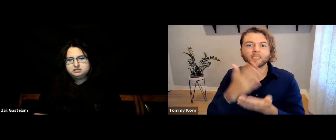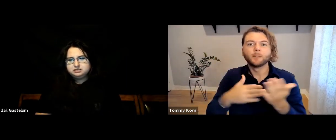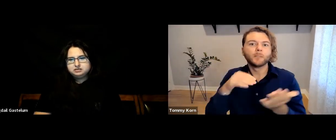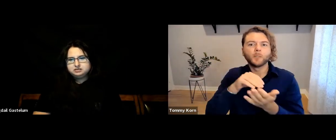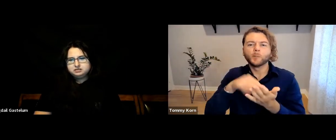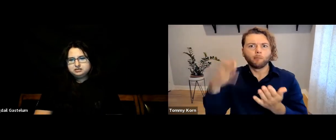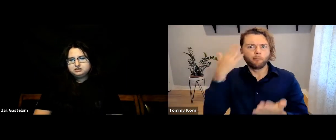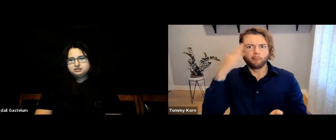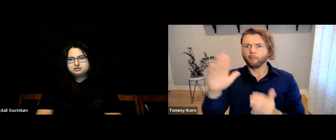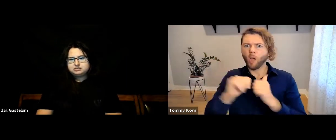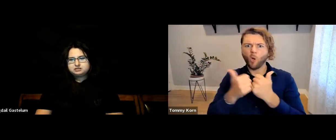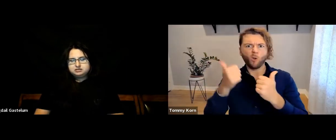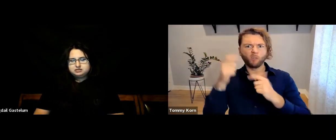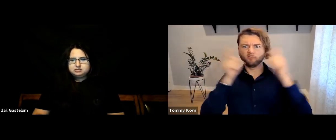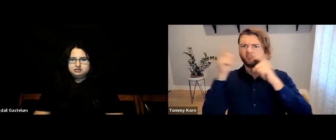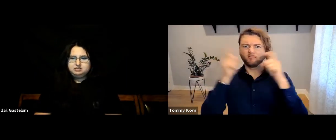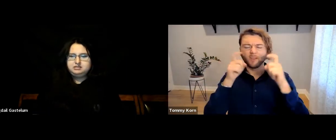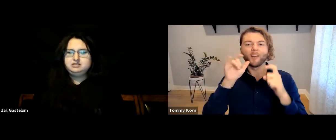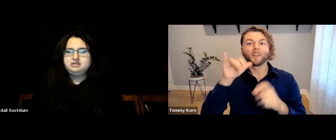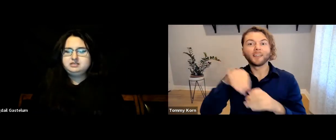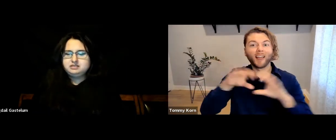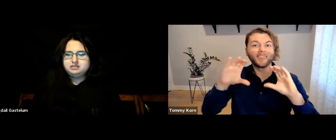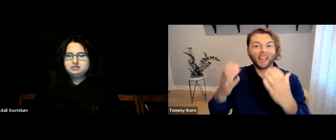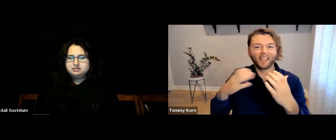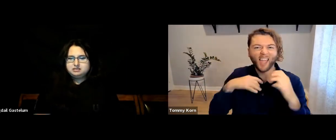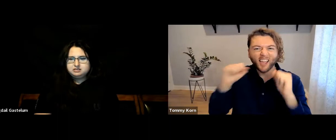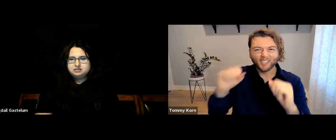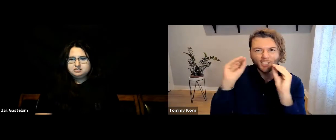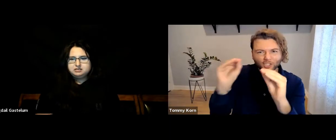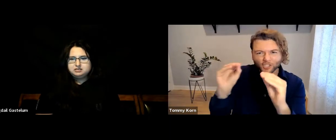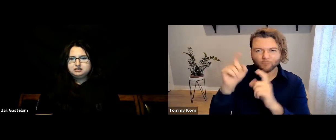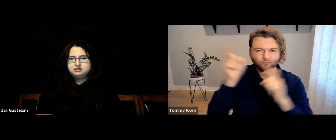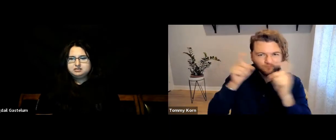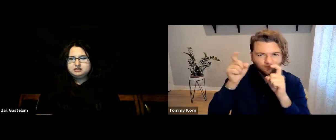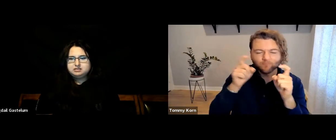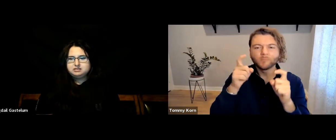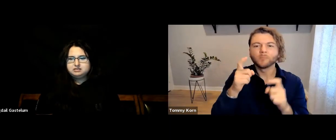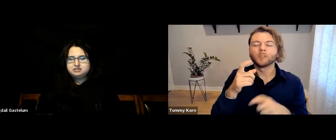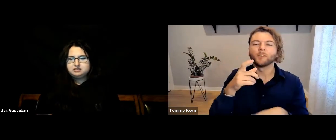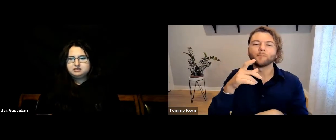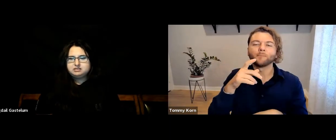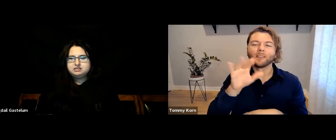Some don’t know how, and it’s easier to learn when we teach them in person: